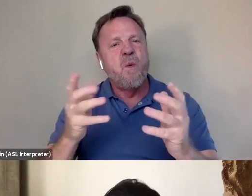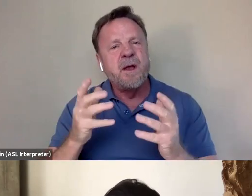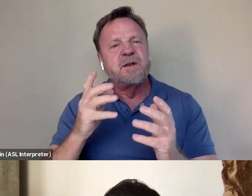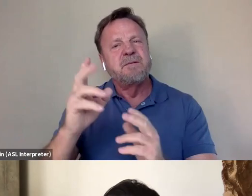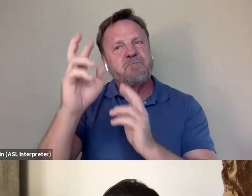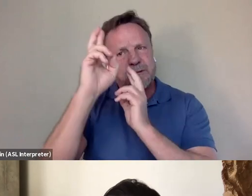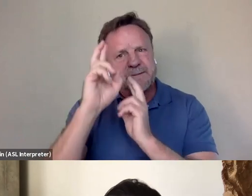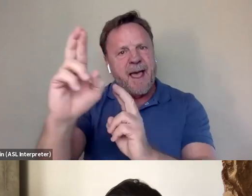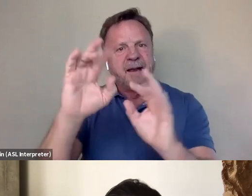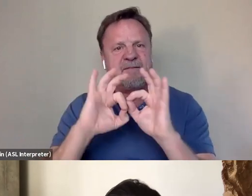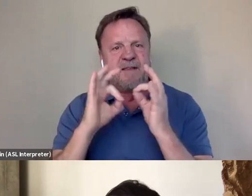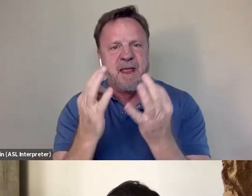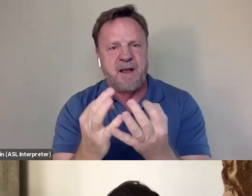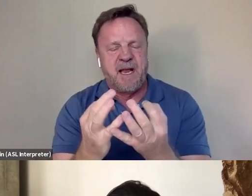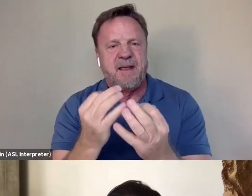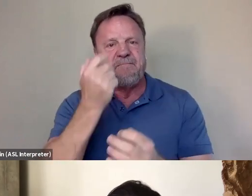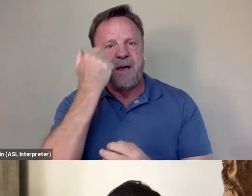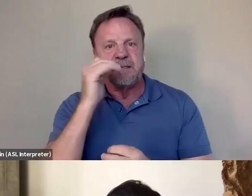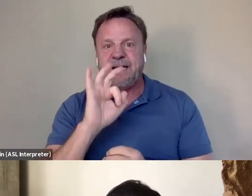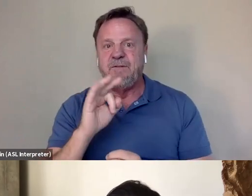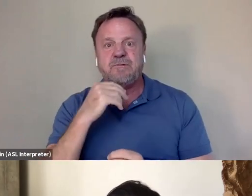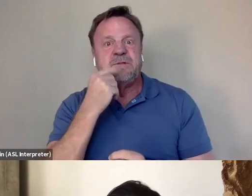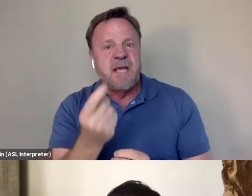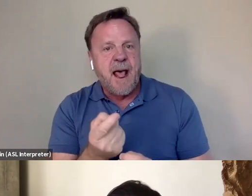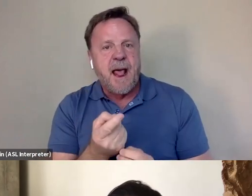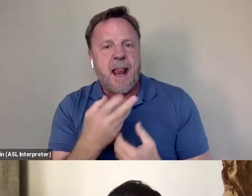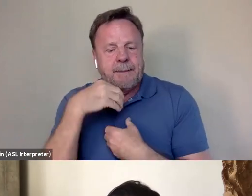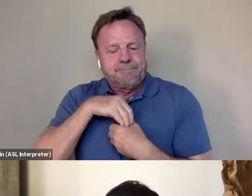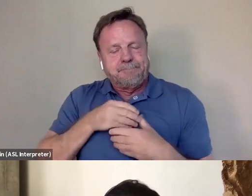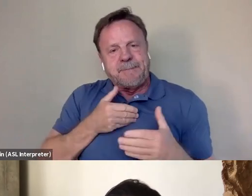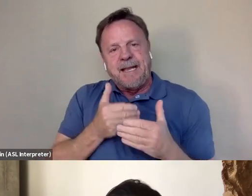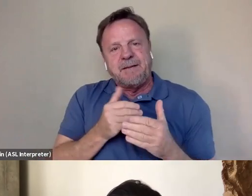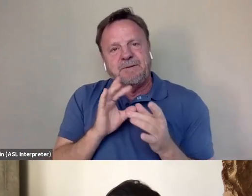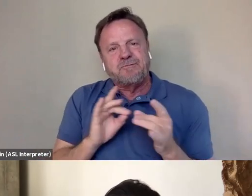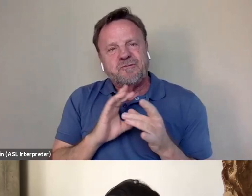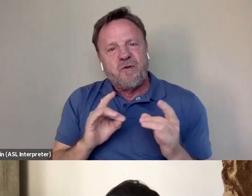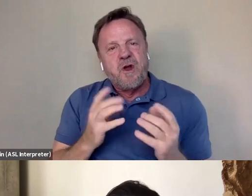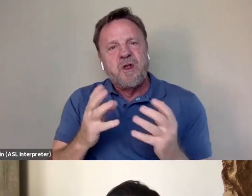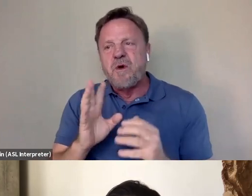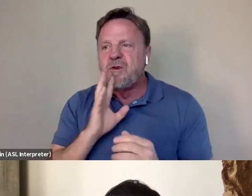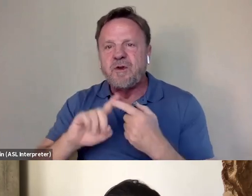because obviously if you're gonna tell an intimate story of a person you wanna talk to his daughter and his widow